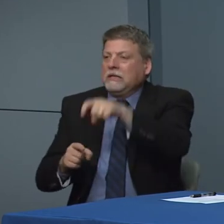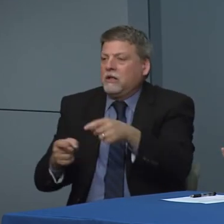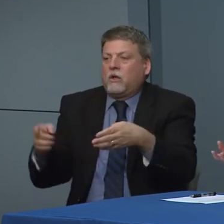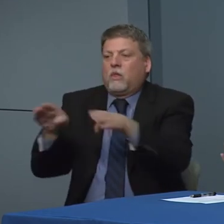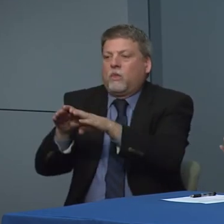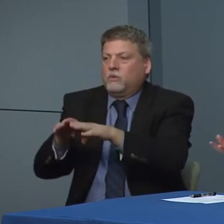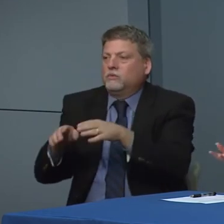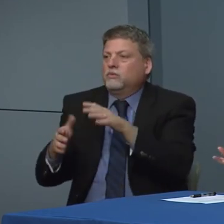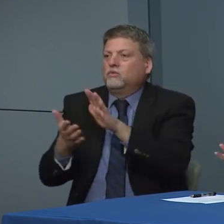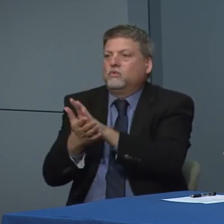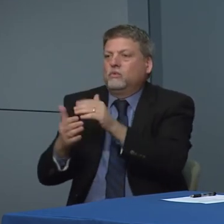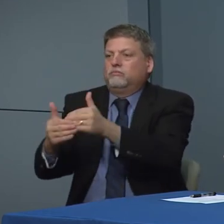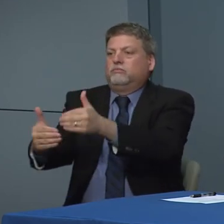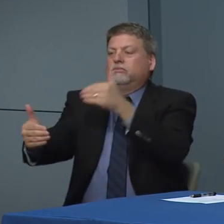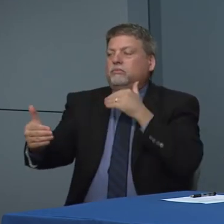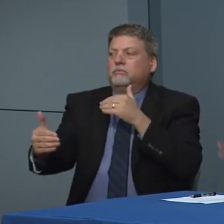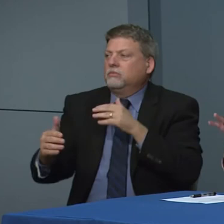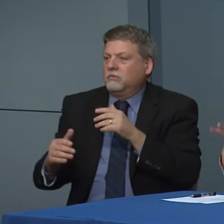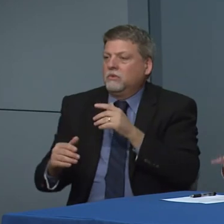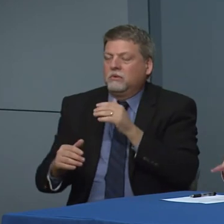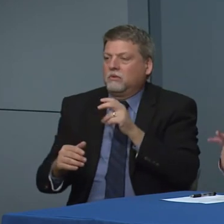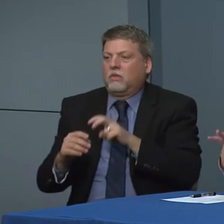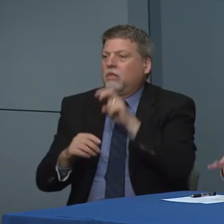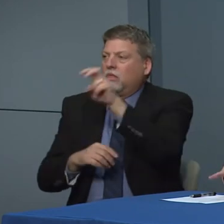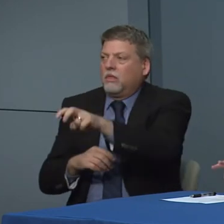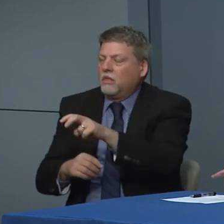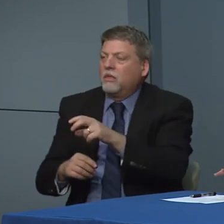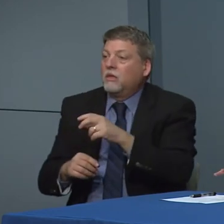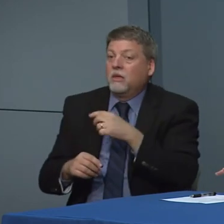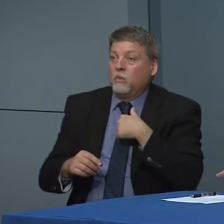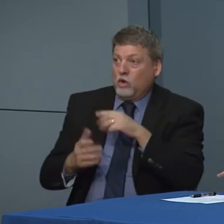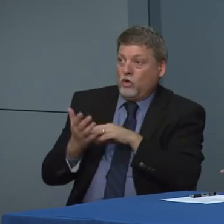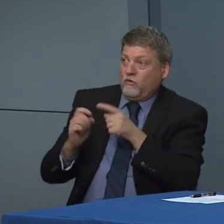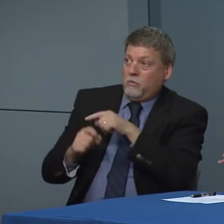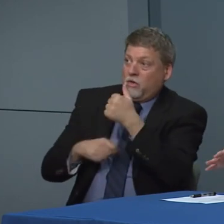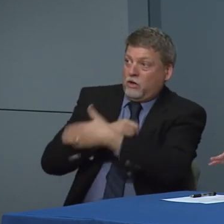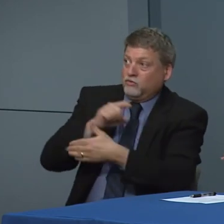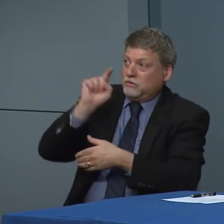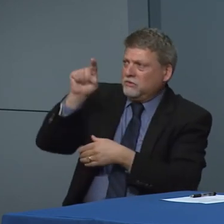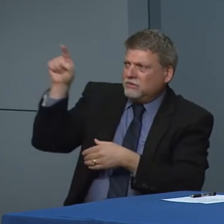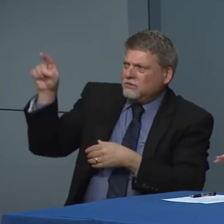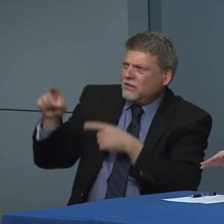closure is based on. You know looking at a couple of the other countries that have seen to it to lower the spread of